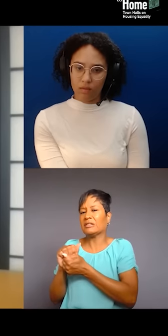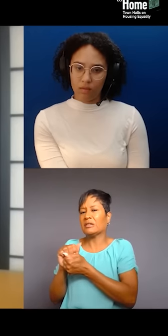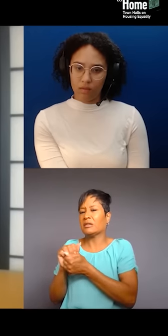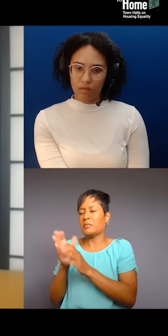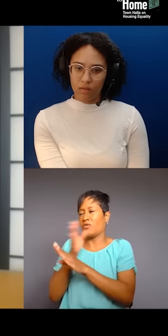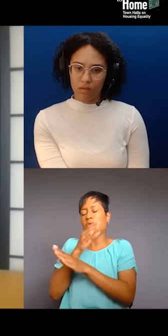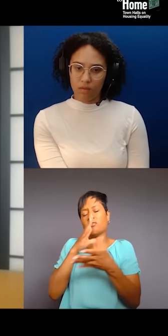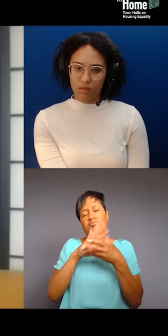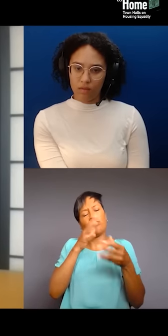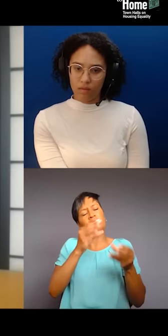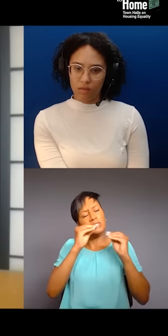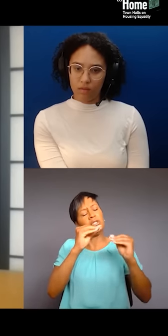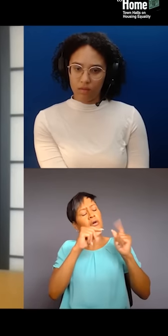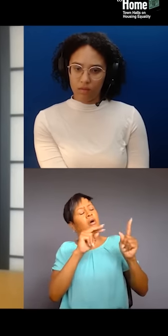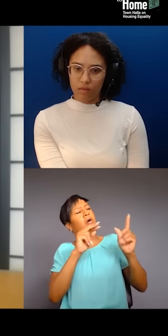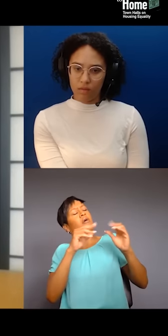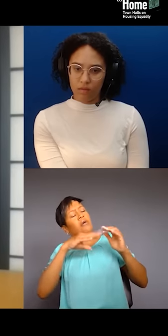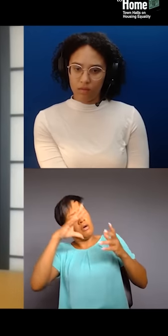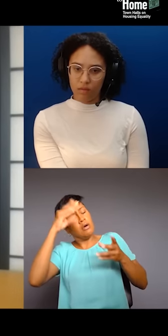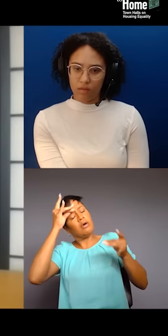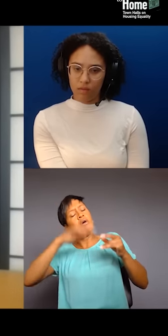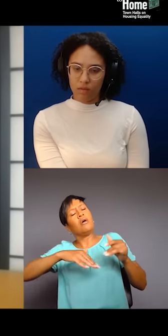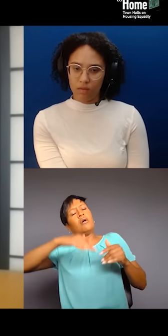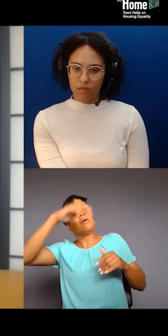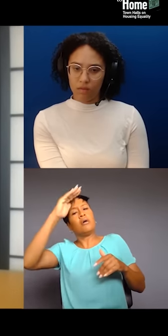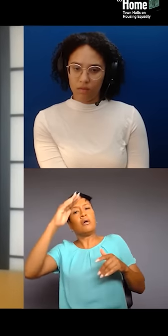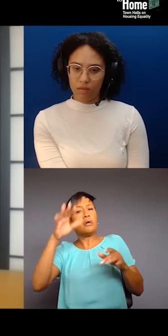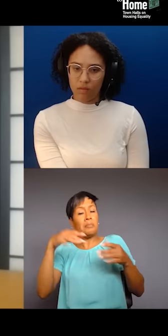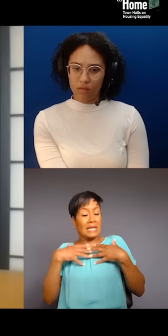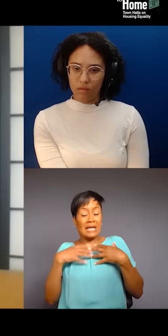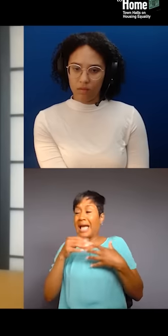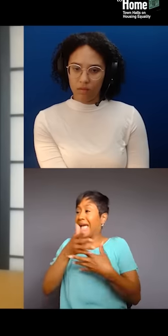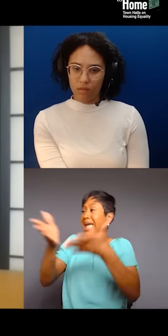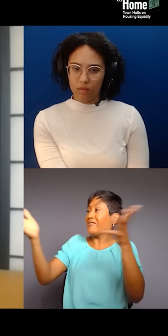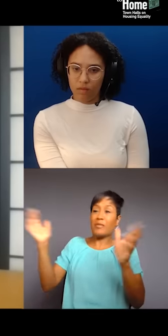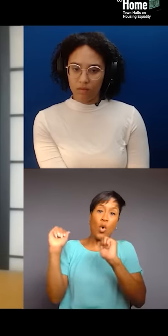it makes us walk through this world with an armor that nobody can take away from us.